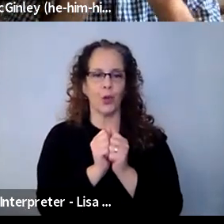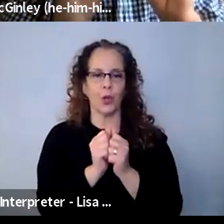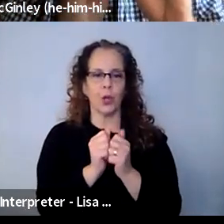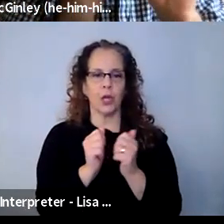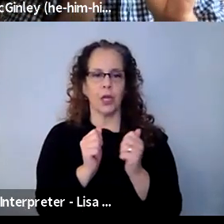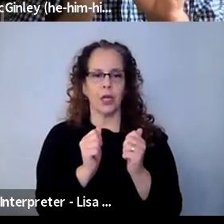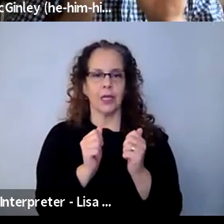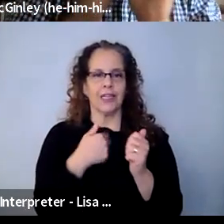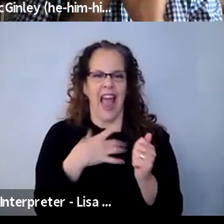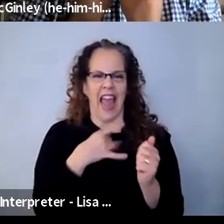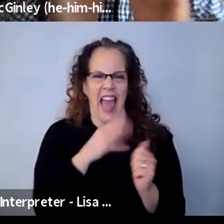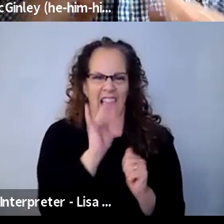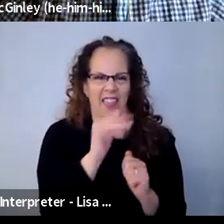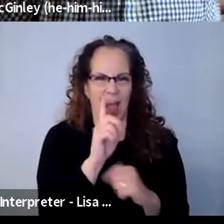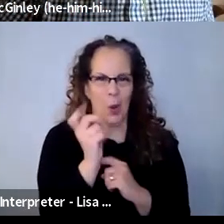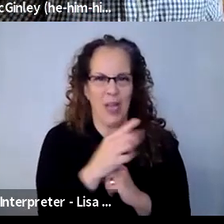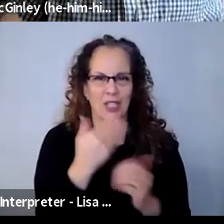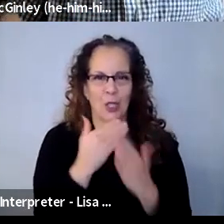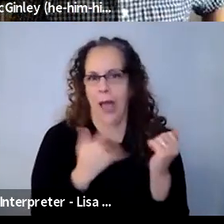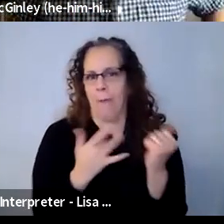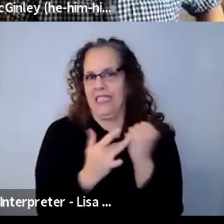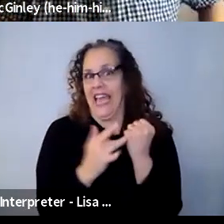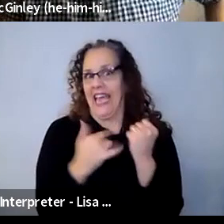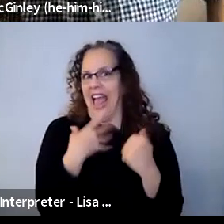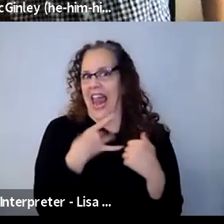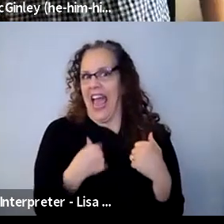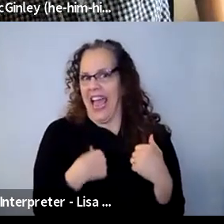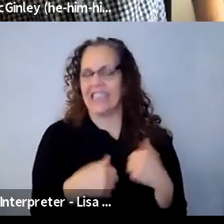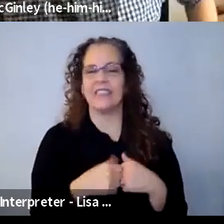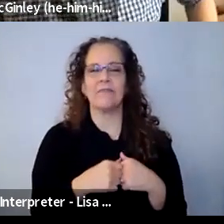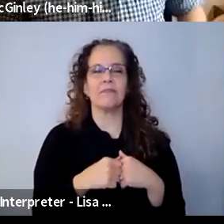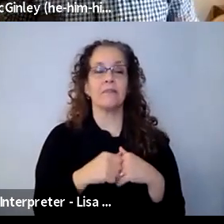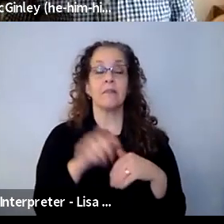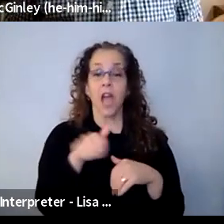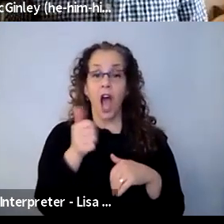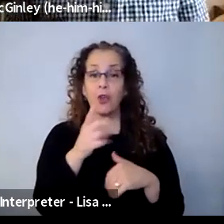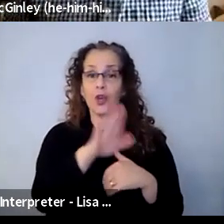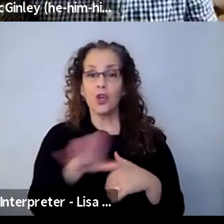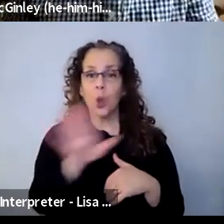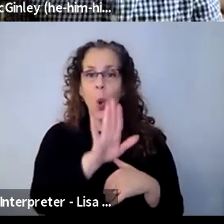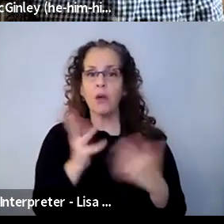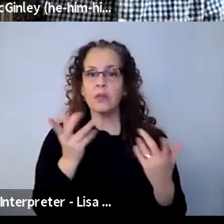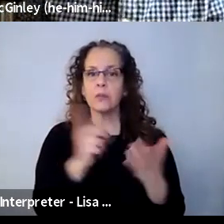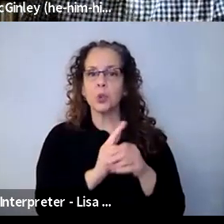nuts and bolts, techie stuff. David Shane: Good. We'll do more of that. Anybody else? What other platforms do you use? Kelly Donovan: Definitely.